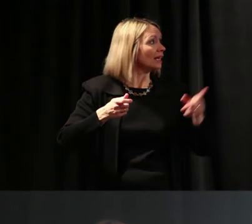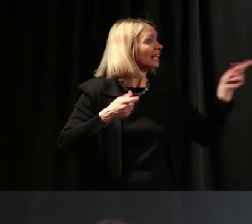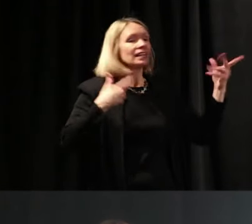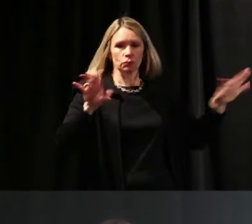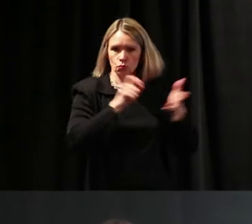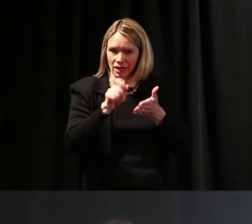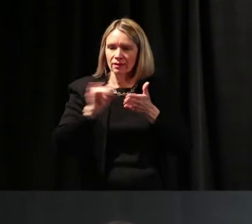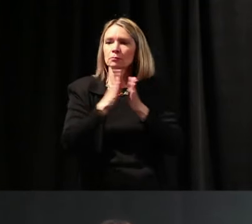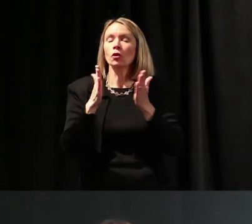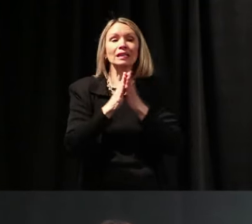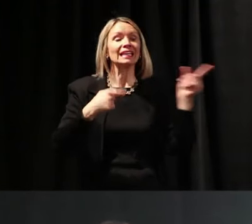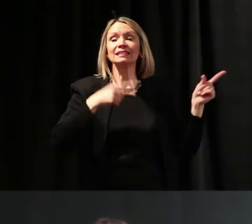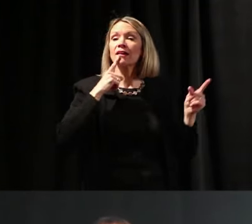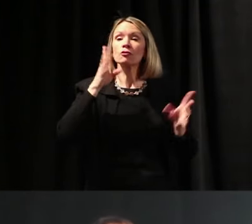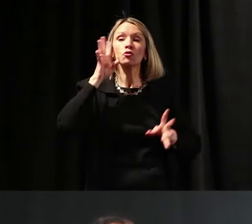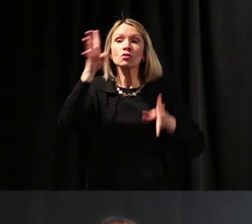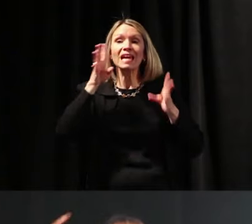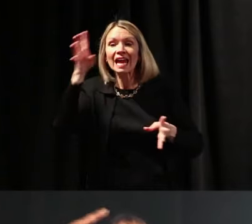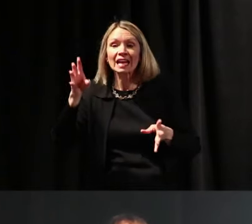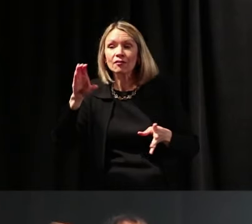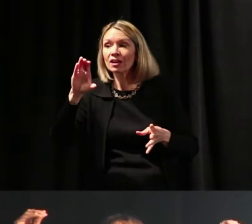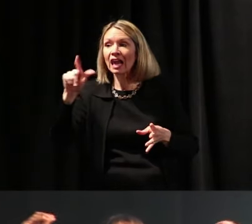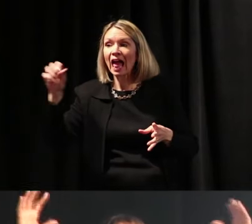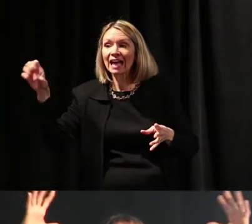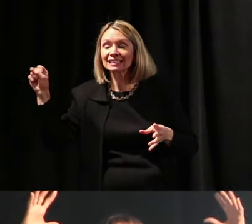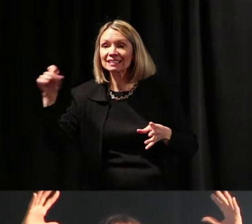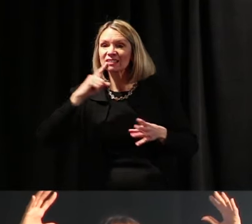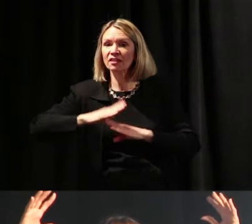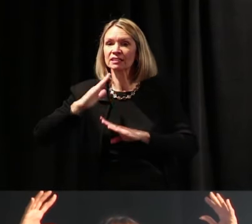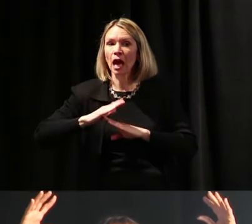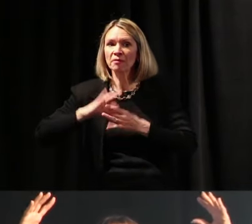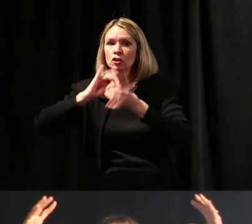he said that the creative class is at the top of the chain,